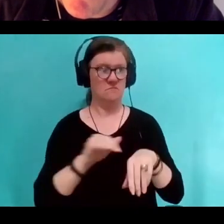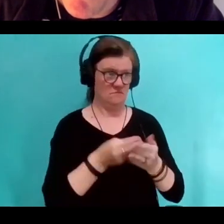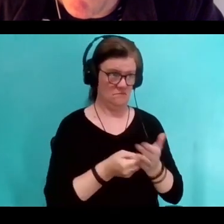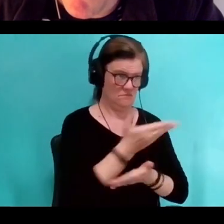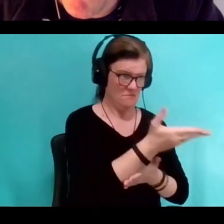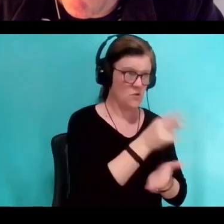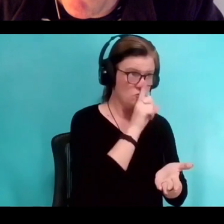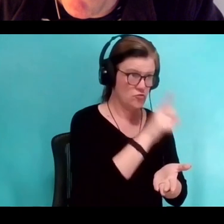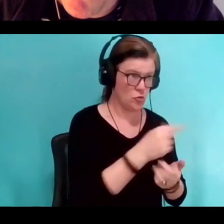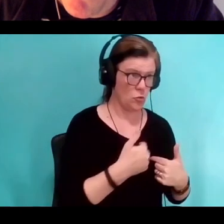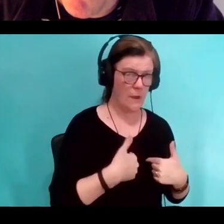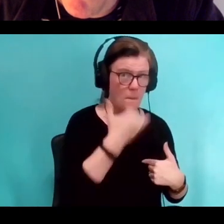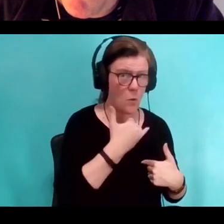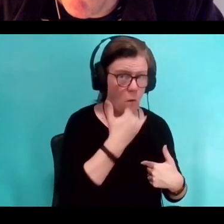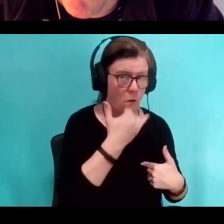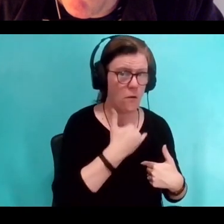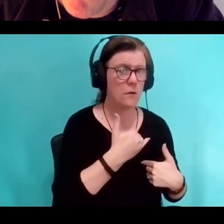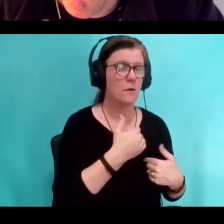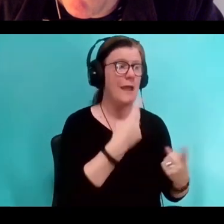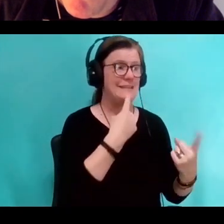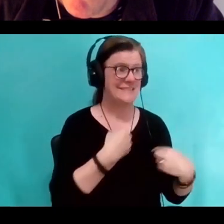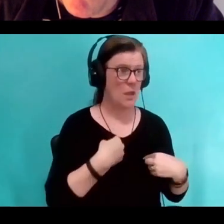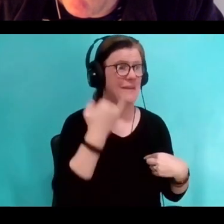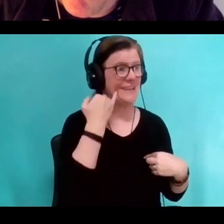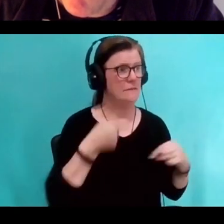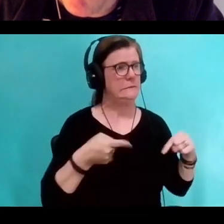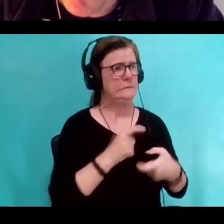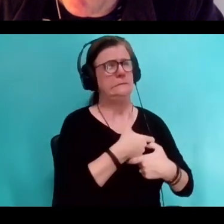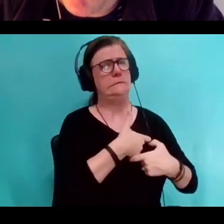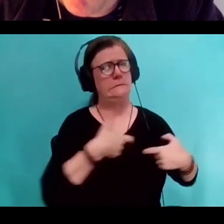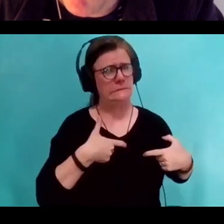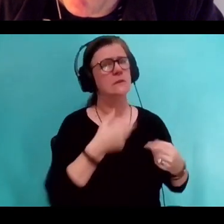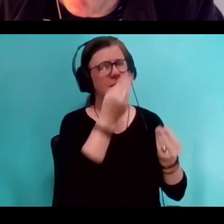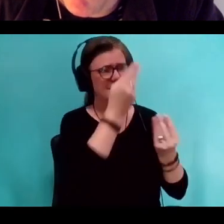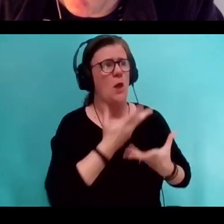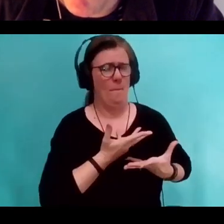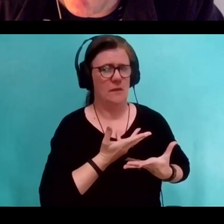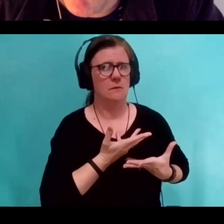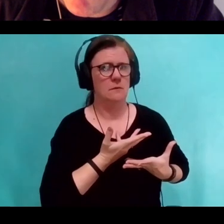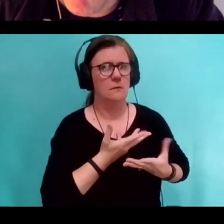Have I made mistakes? And tell me if there's anything that just is too much to be in public.